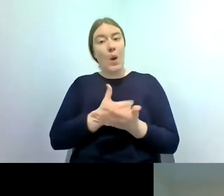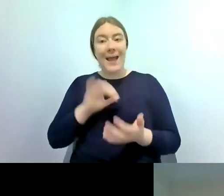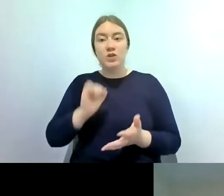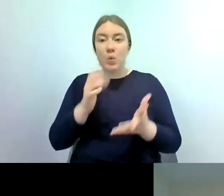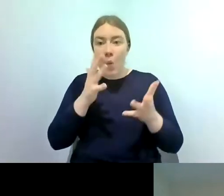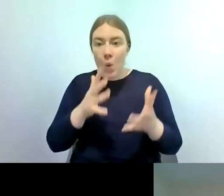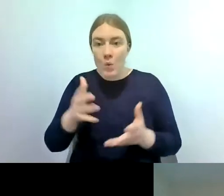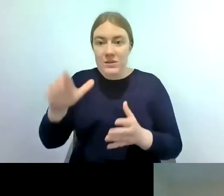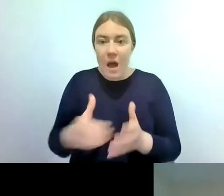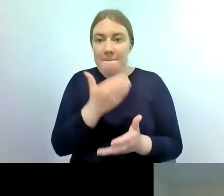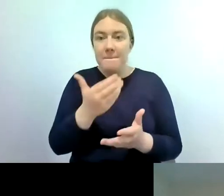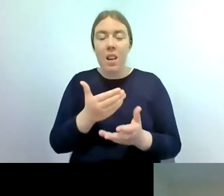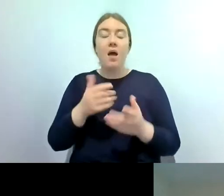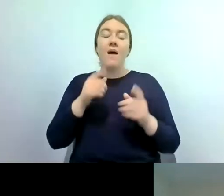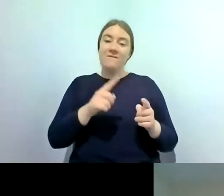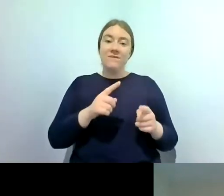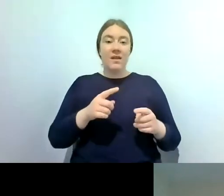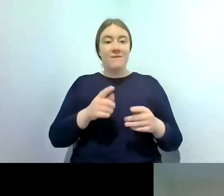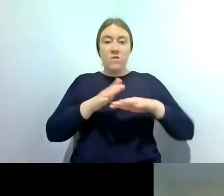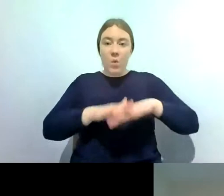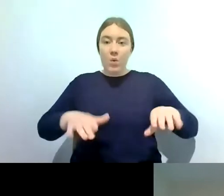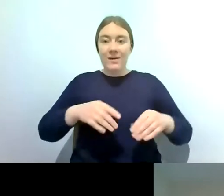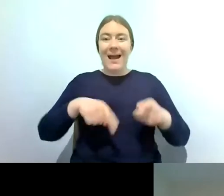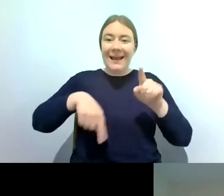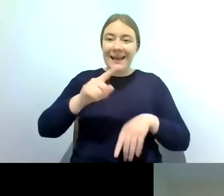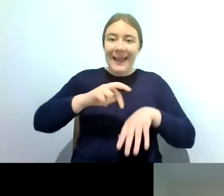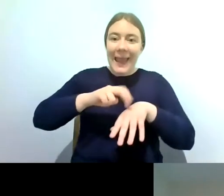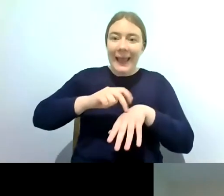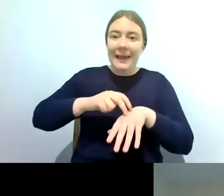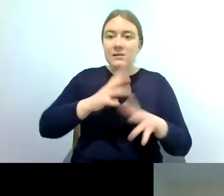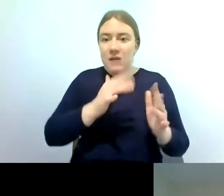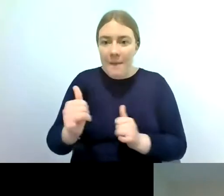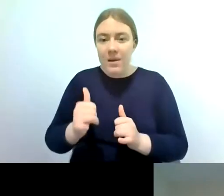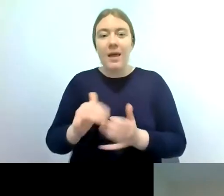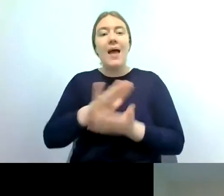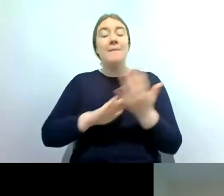the vegetation so typically um people tend to do about two and a half minutes of kicking